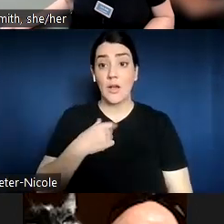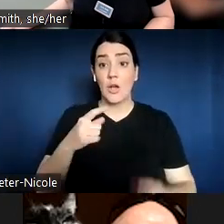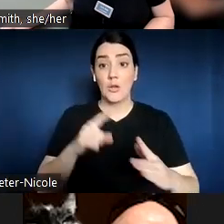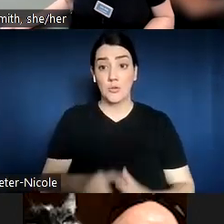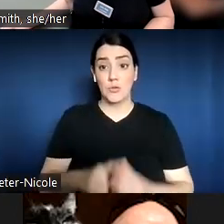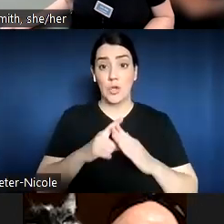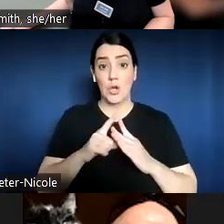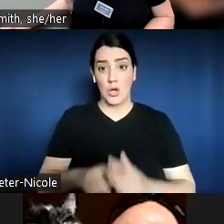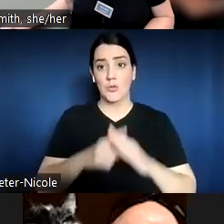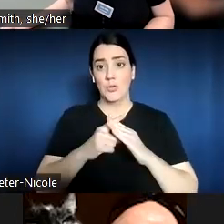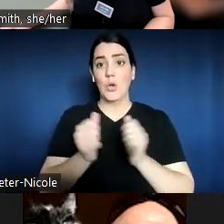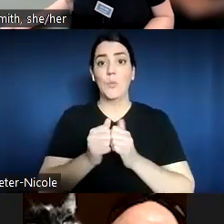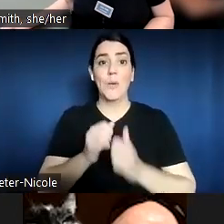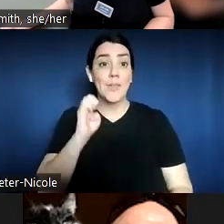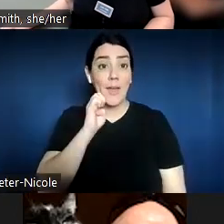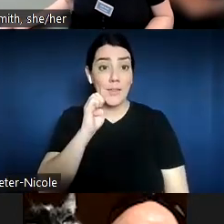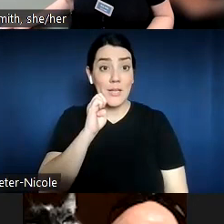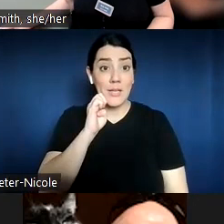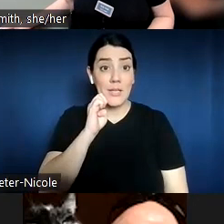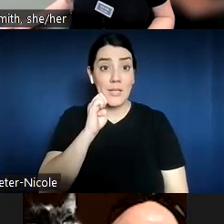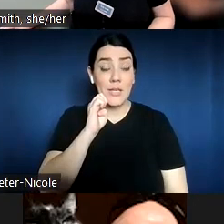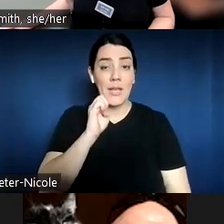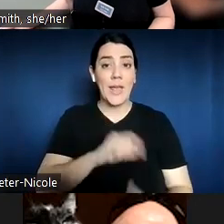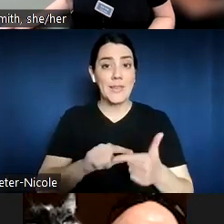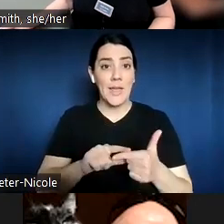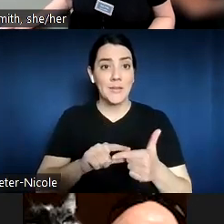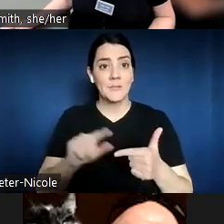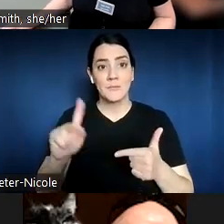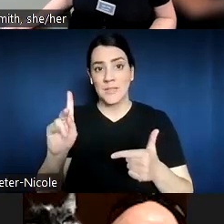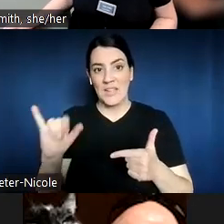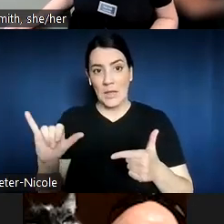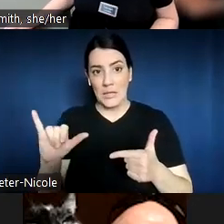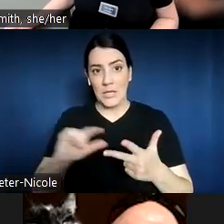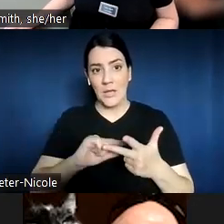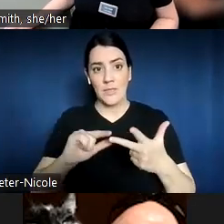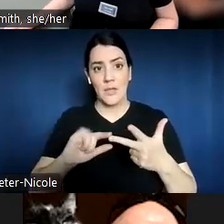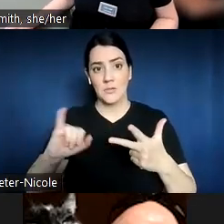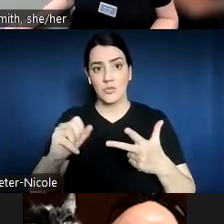with Ellie and then to Kelly and then we'll go to Jen and Jonathan, what would you say